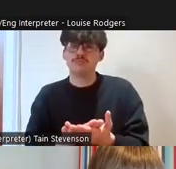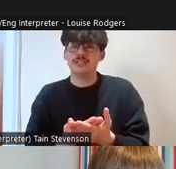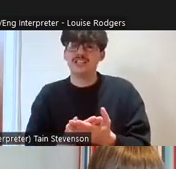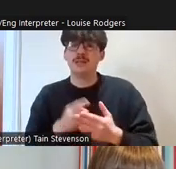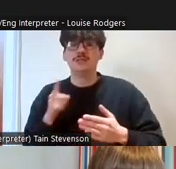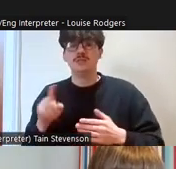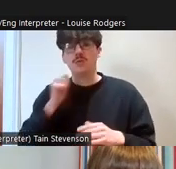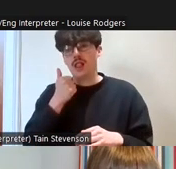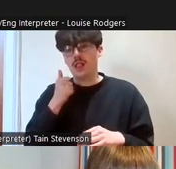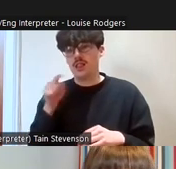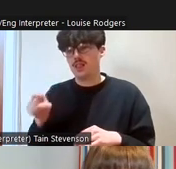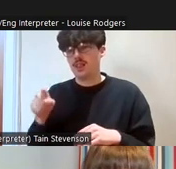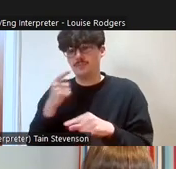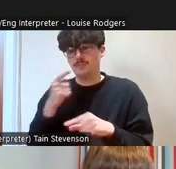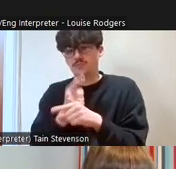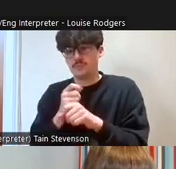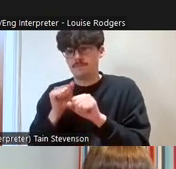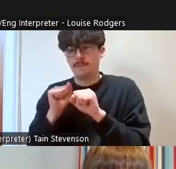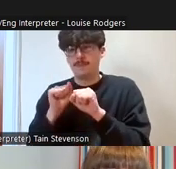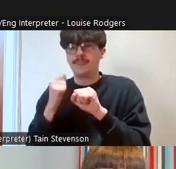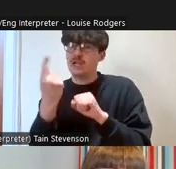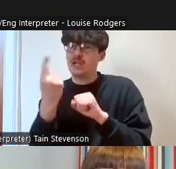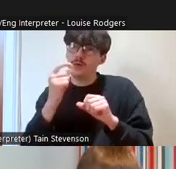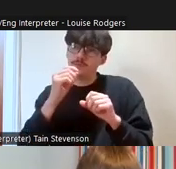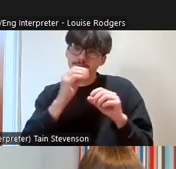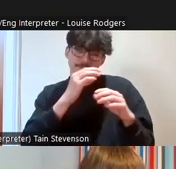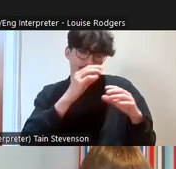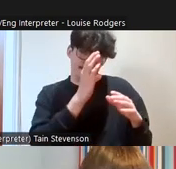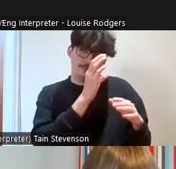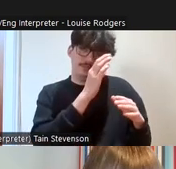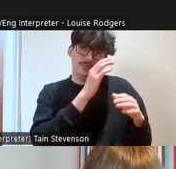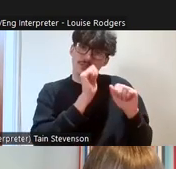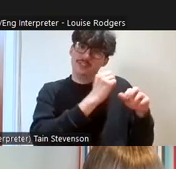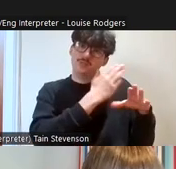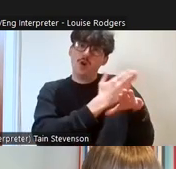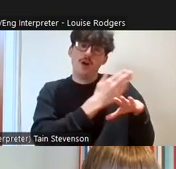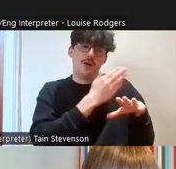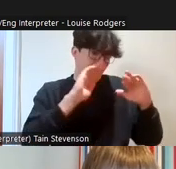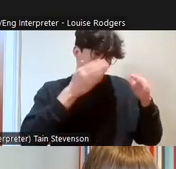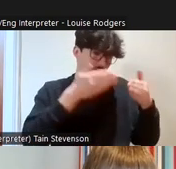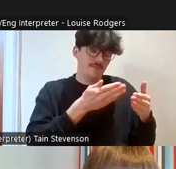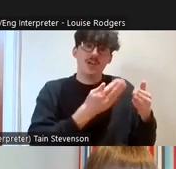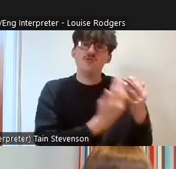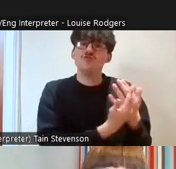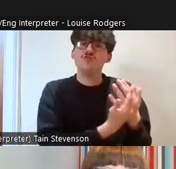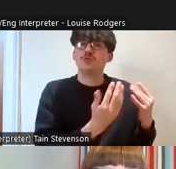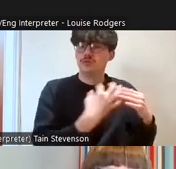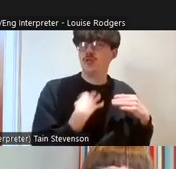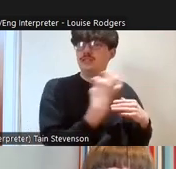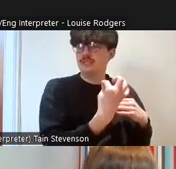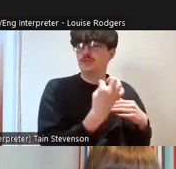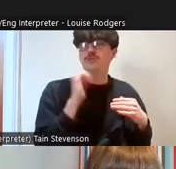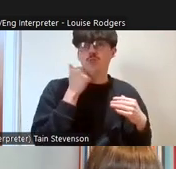talking about a particular piece of work around grassroots volunteering, so over to you Robert.